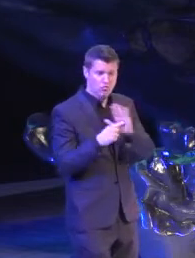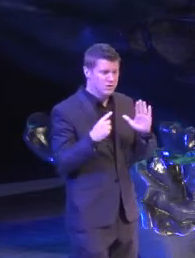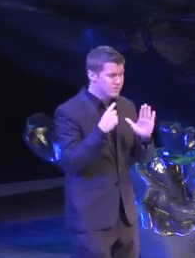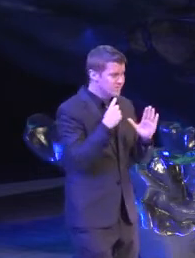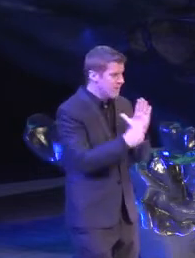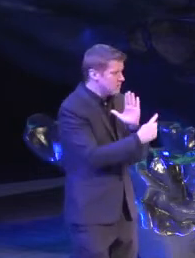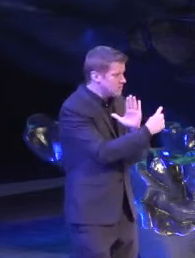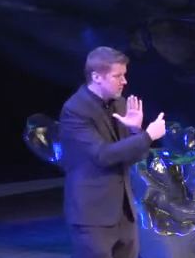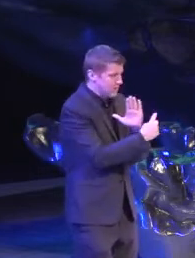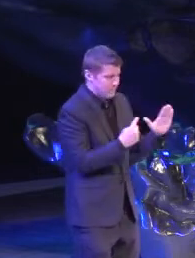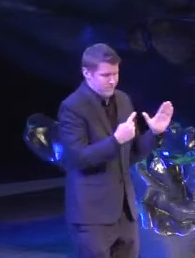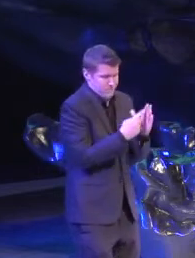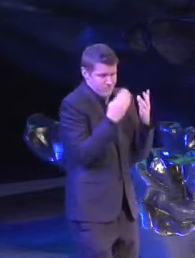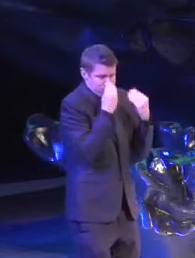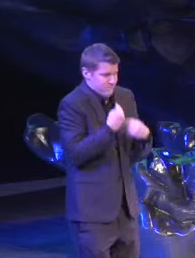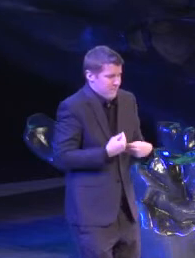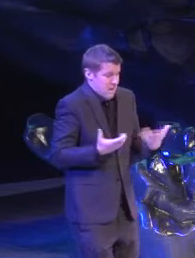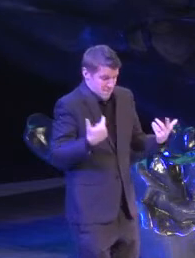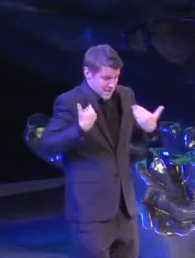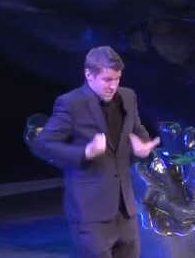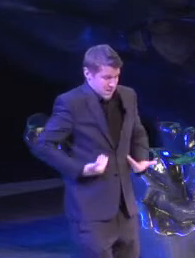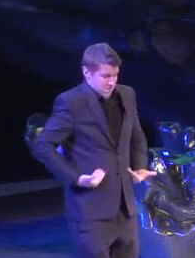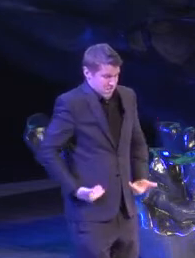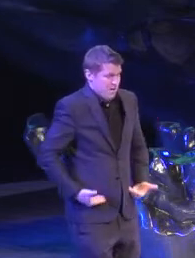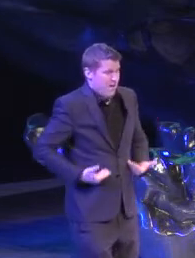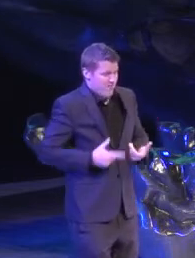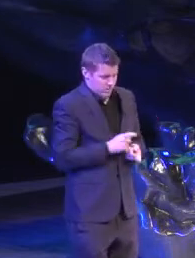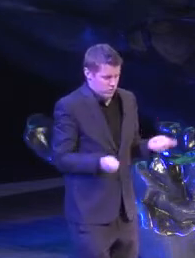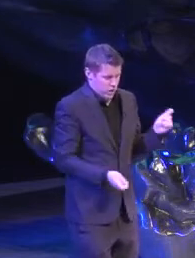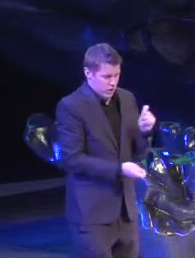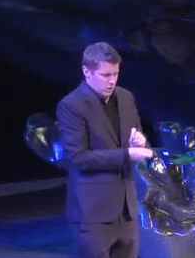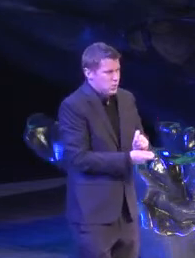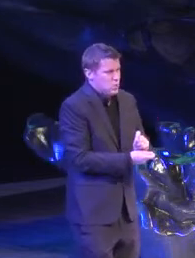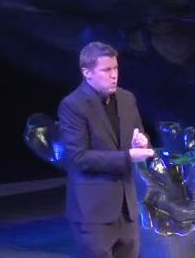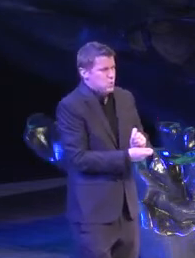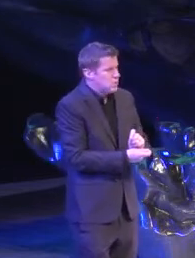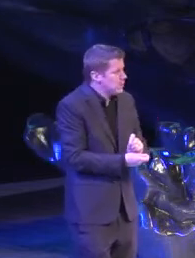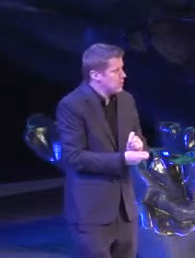'Cause me being me is revolutionary (scat singing)